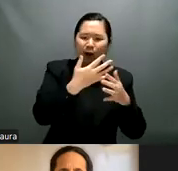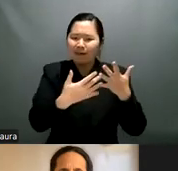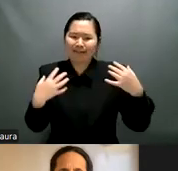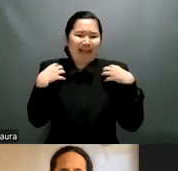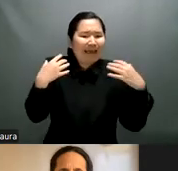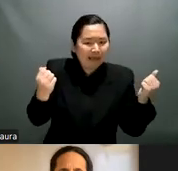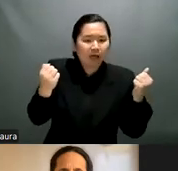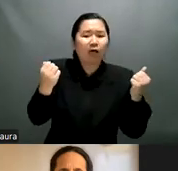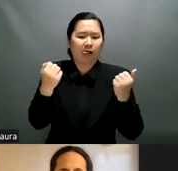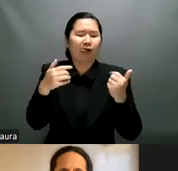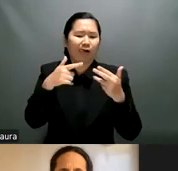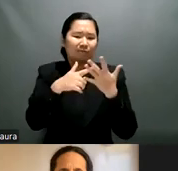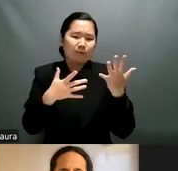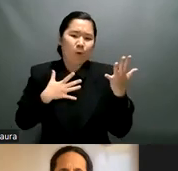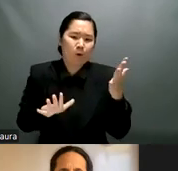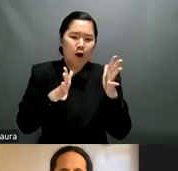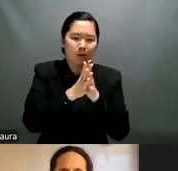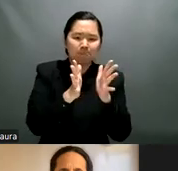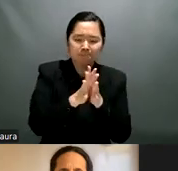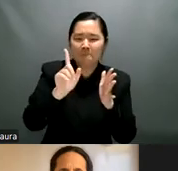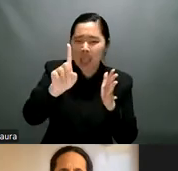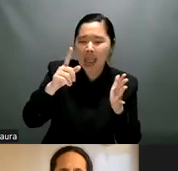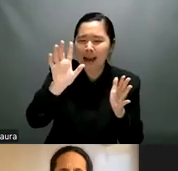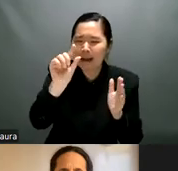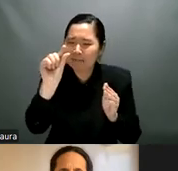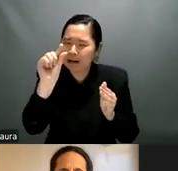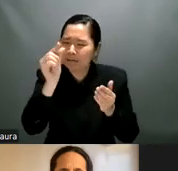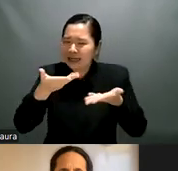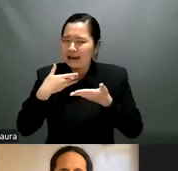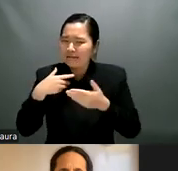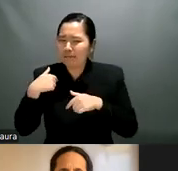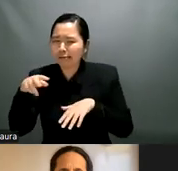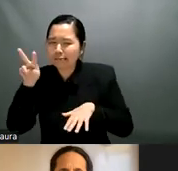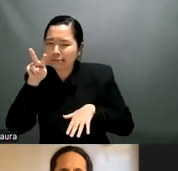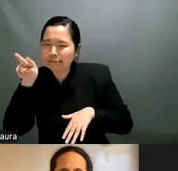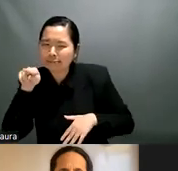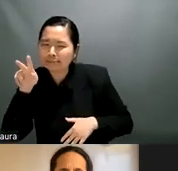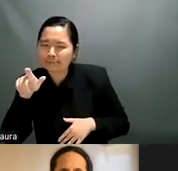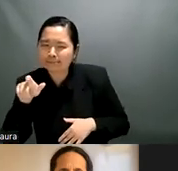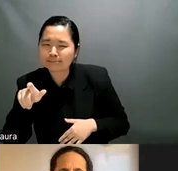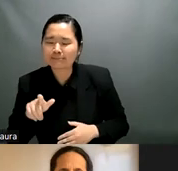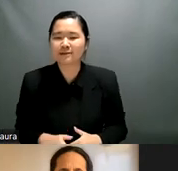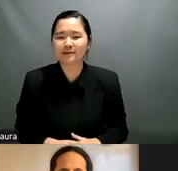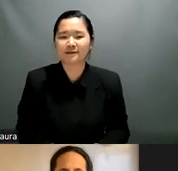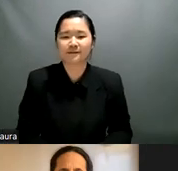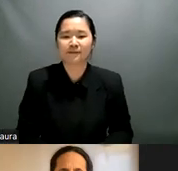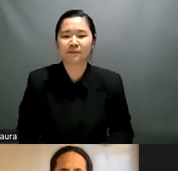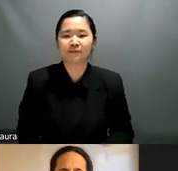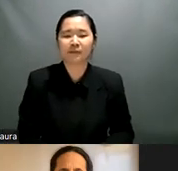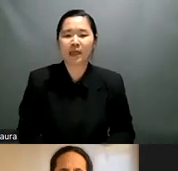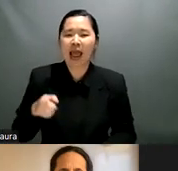she has sent her questions but and she said that she will be in a second with us